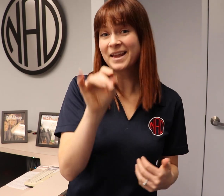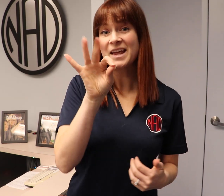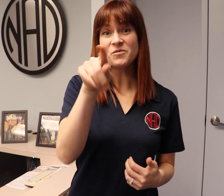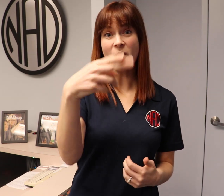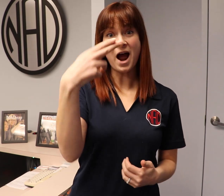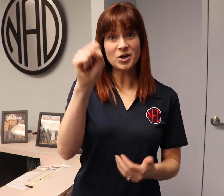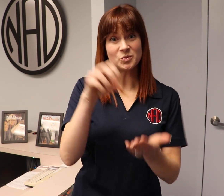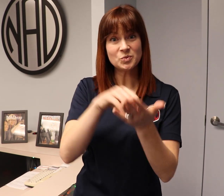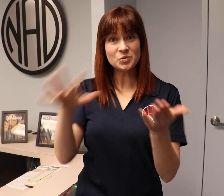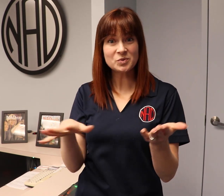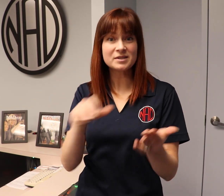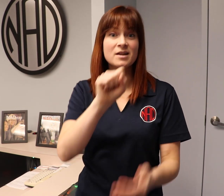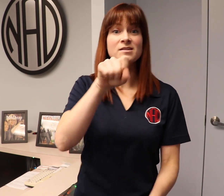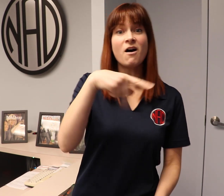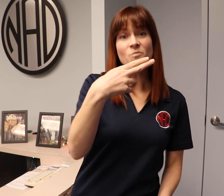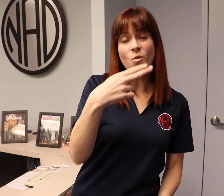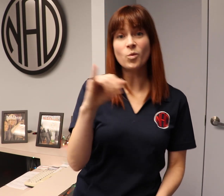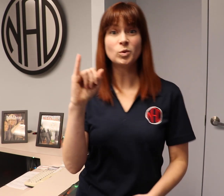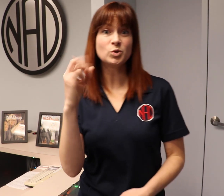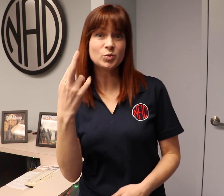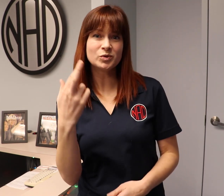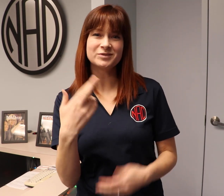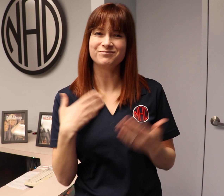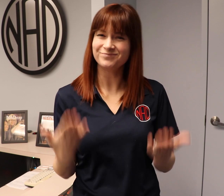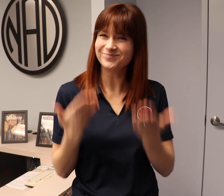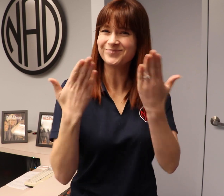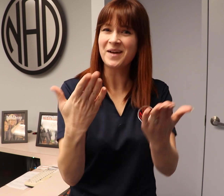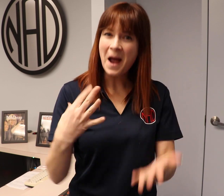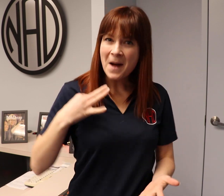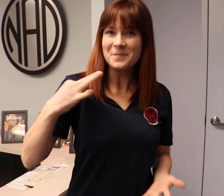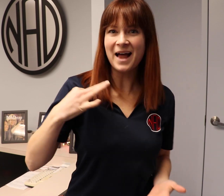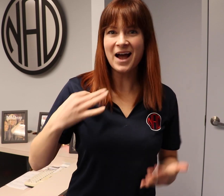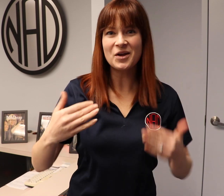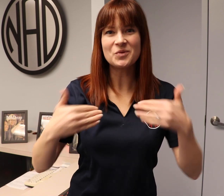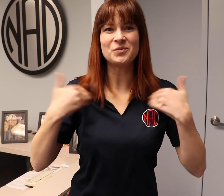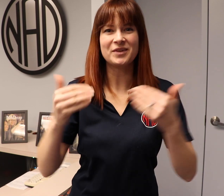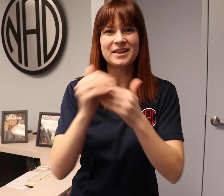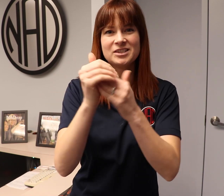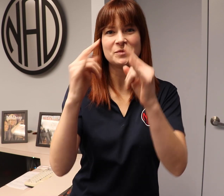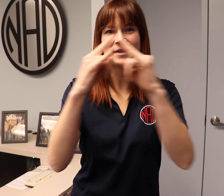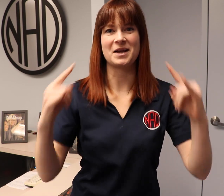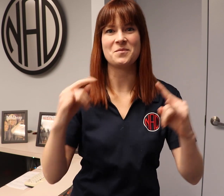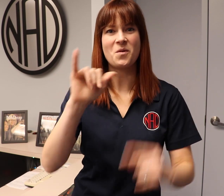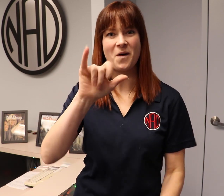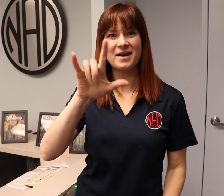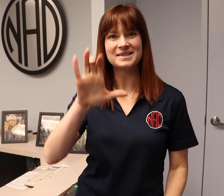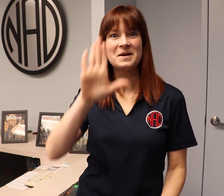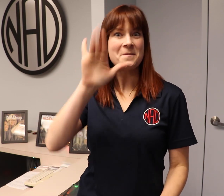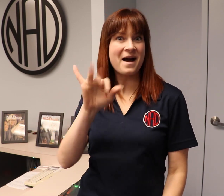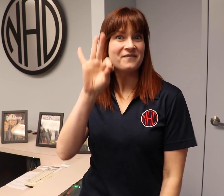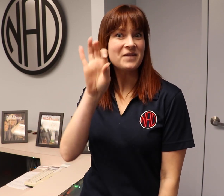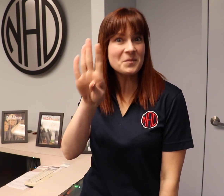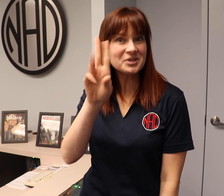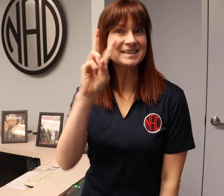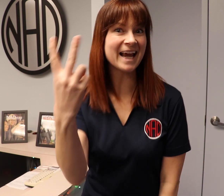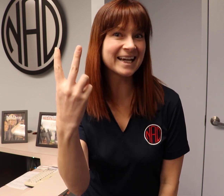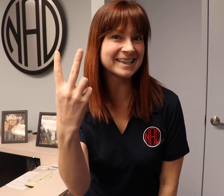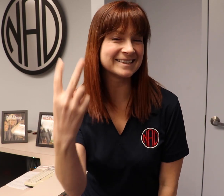If you are a high school sophomore or junior, apply for the Youth Leadership Camp by February 2nd!